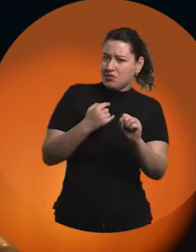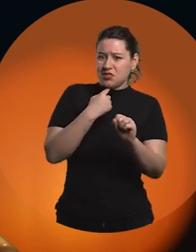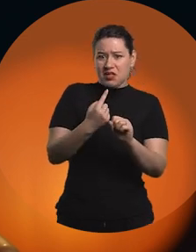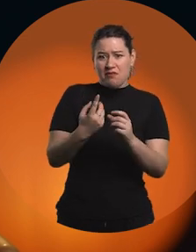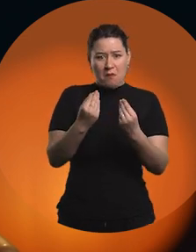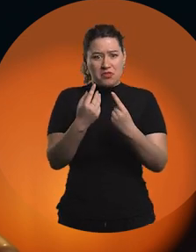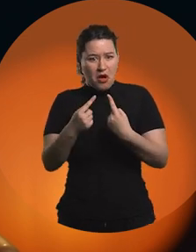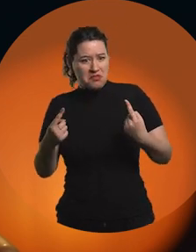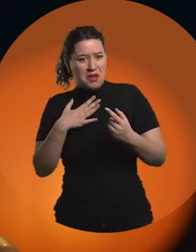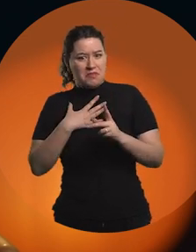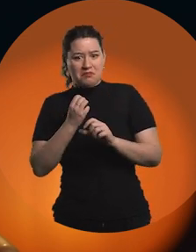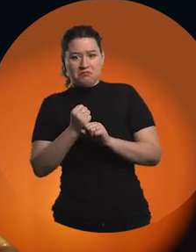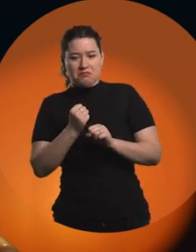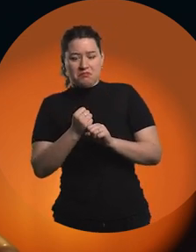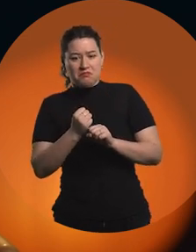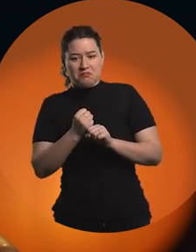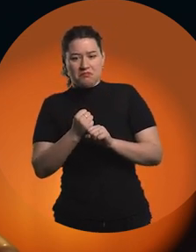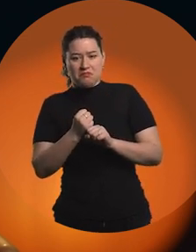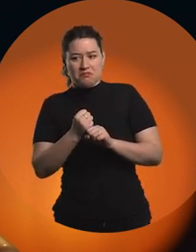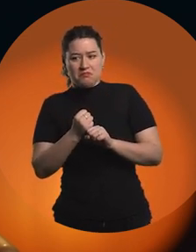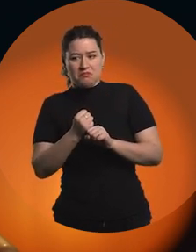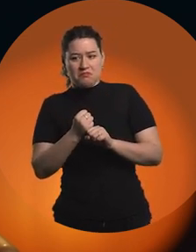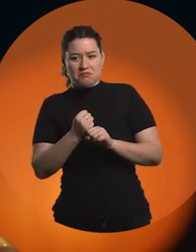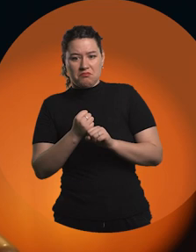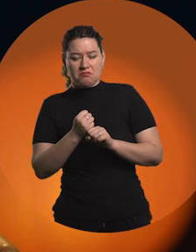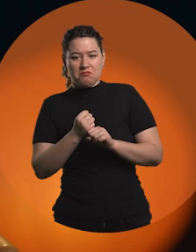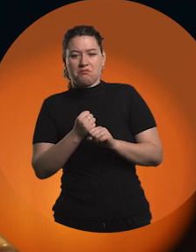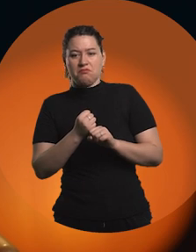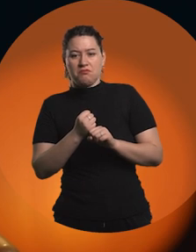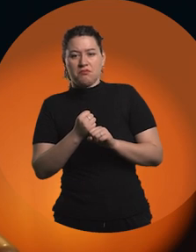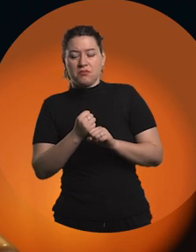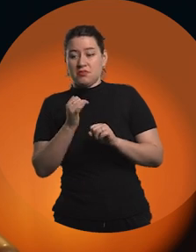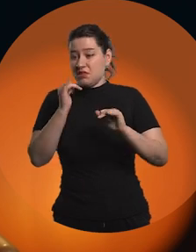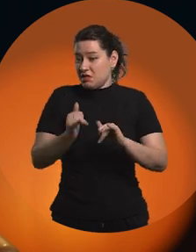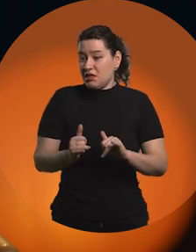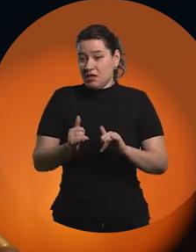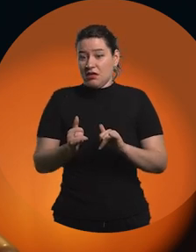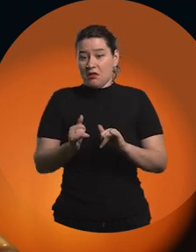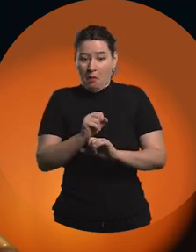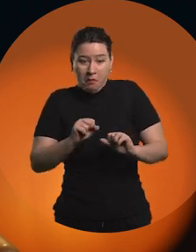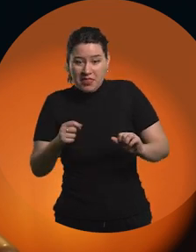to what I'm doing, maybe it's not really that far from having a concrete application